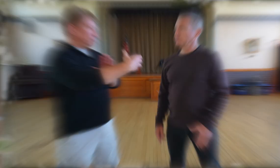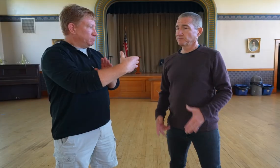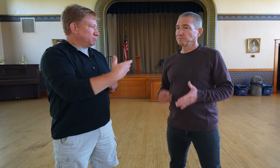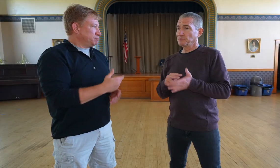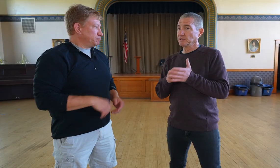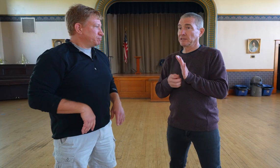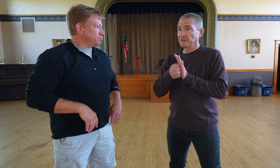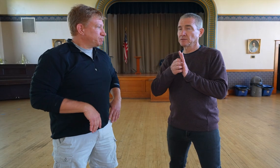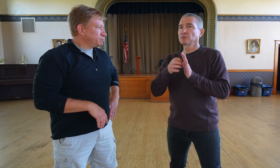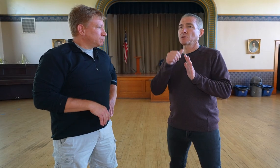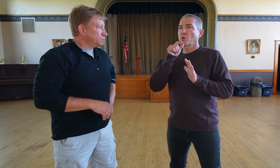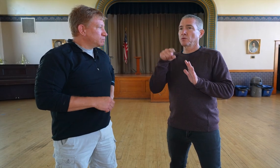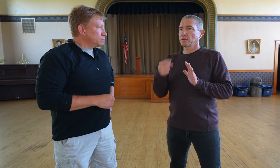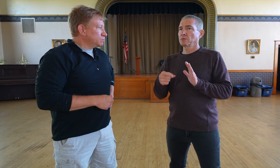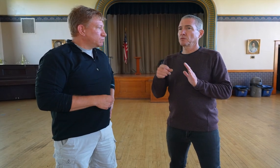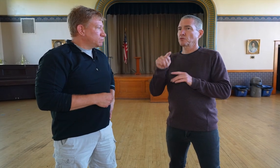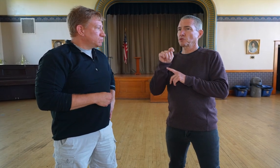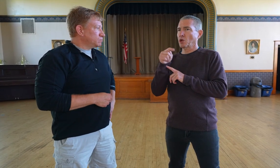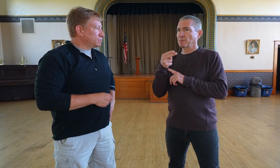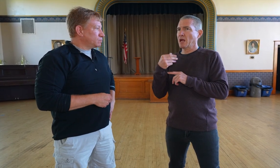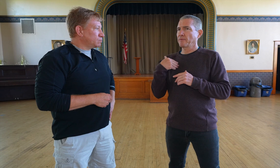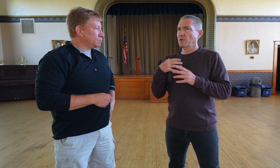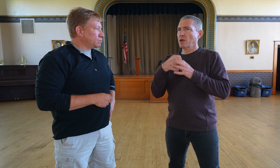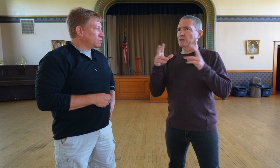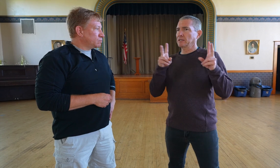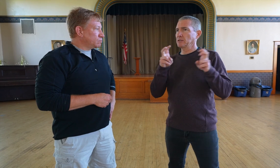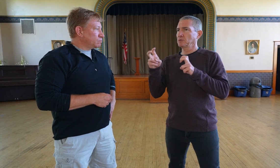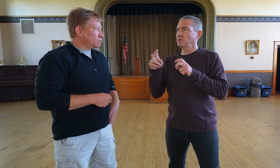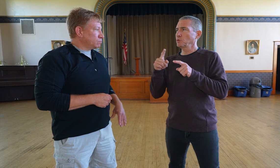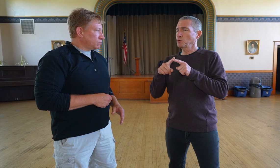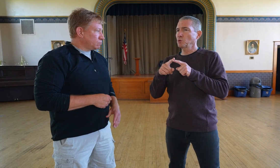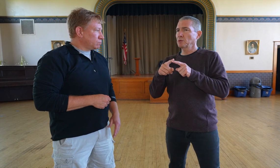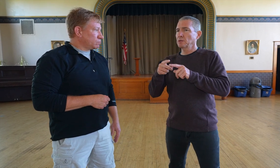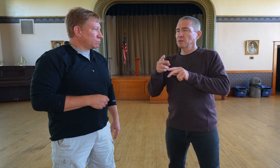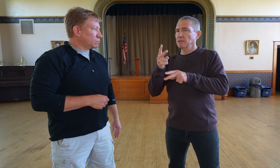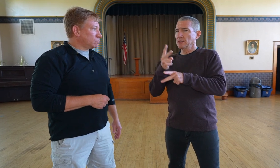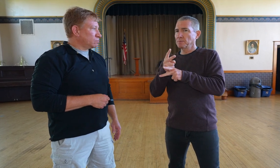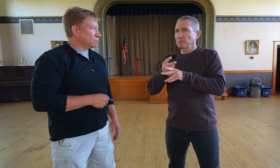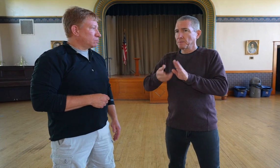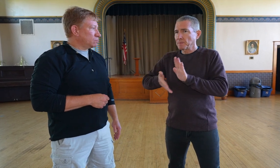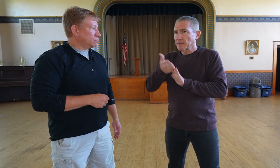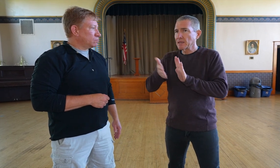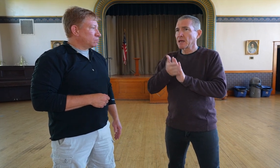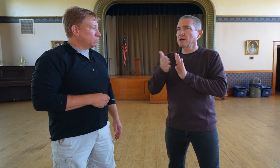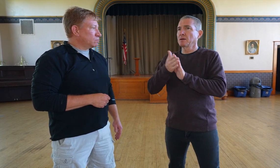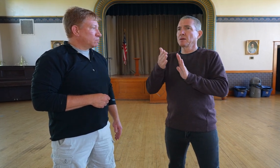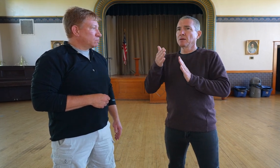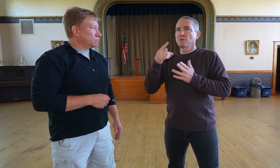So not only the elevator, but Thompson Hall has some other issues to keep things in operation.